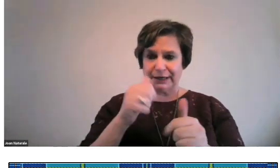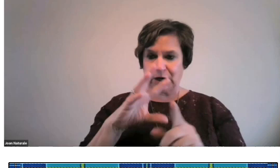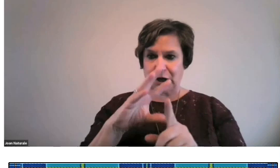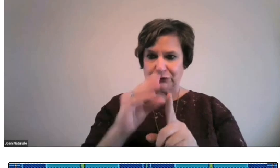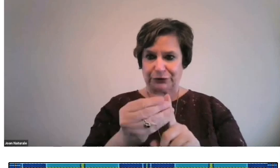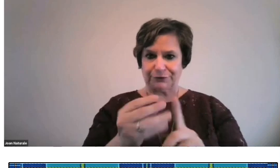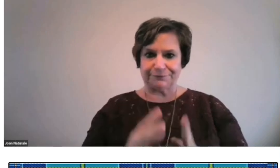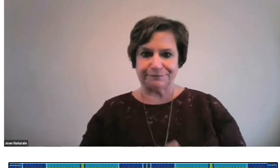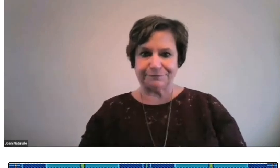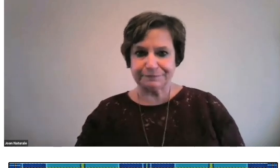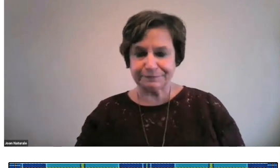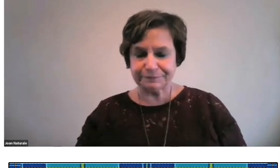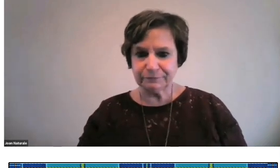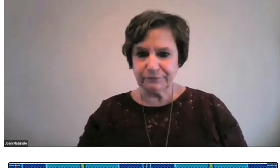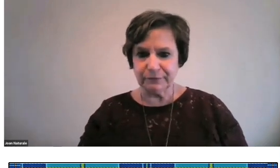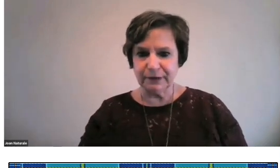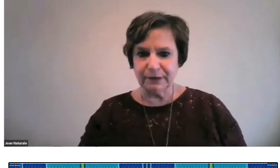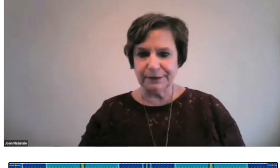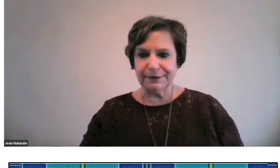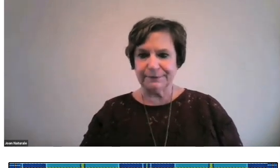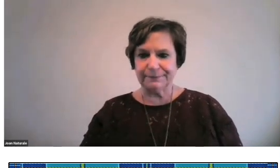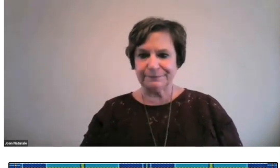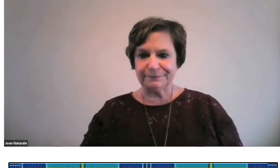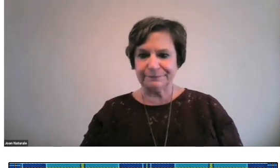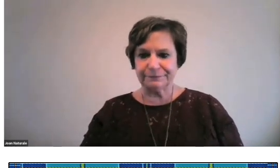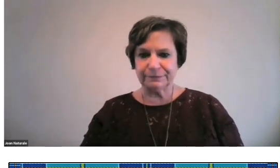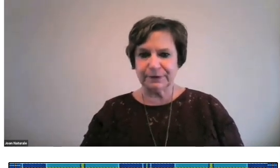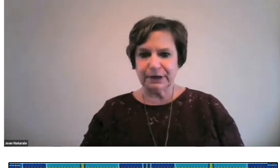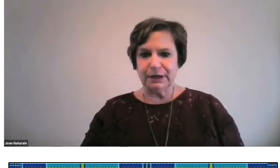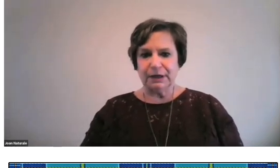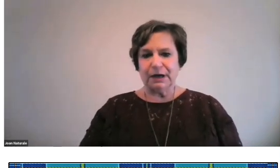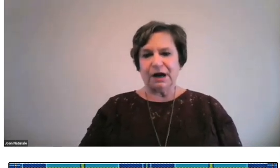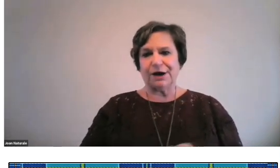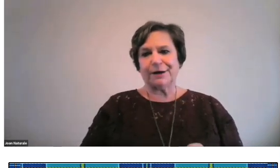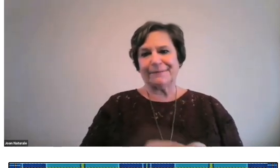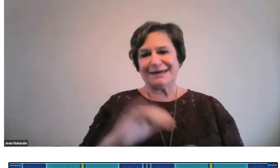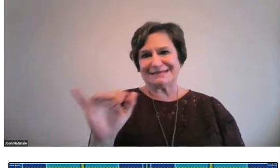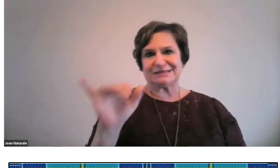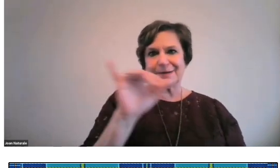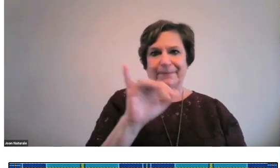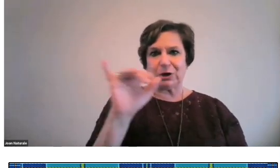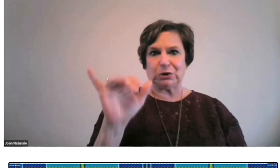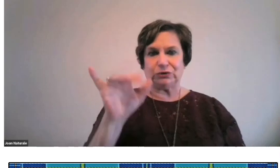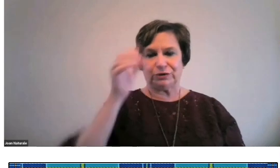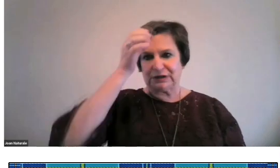I had to sneeze. They might not be recognized or they're overlooked by the majority culture.